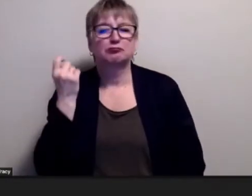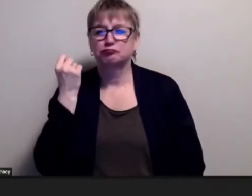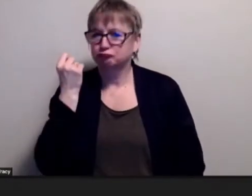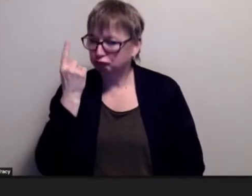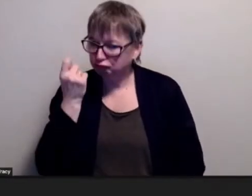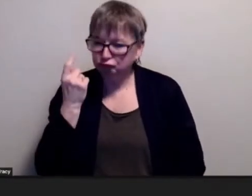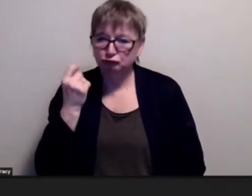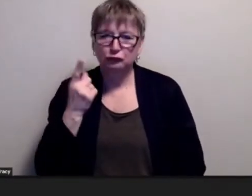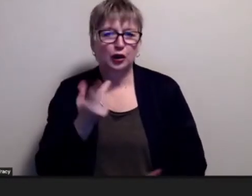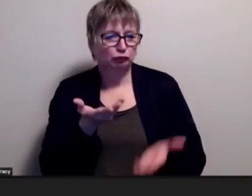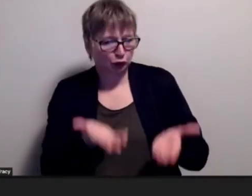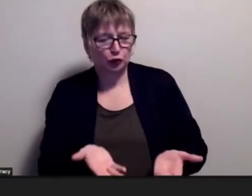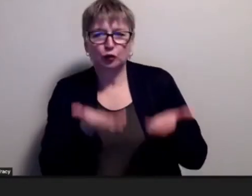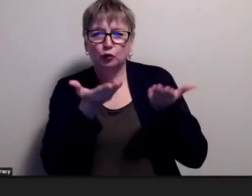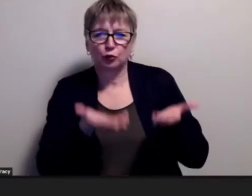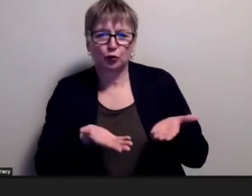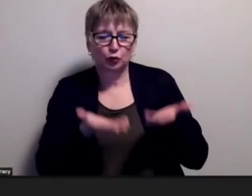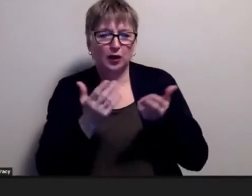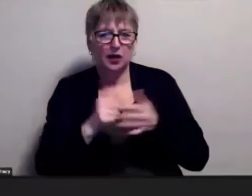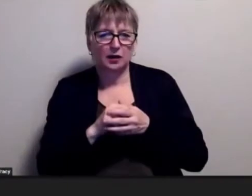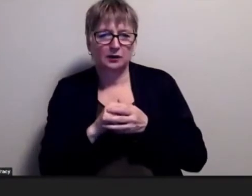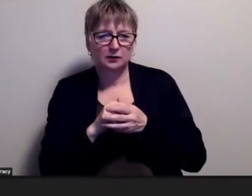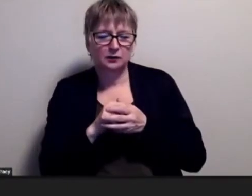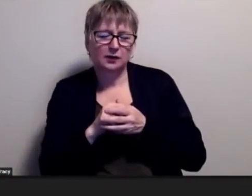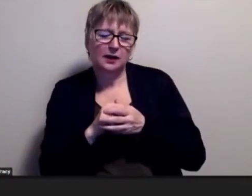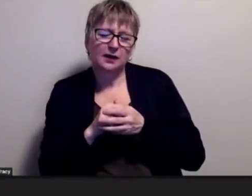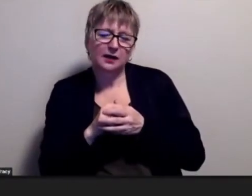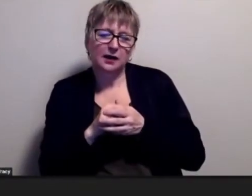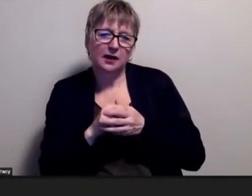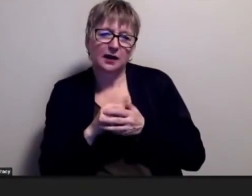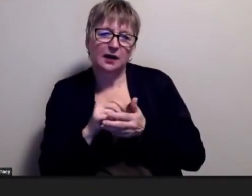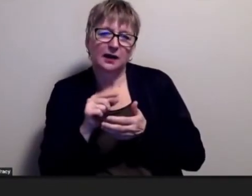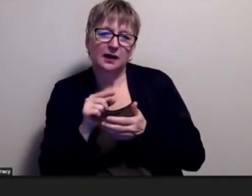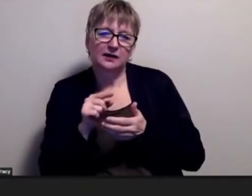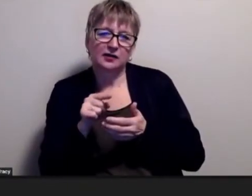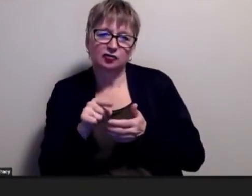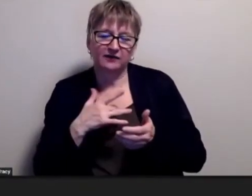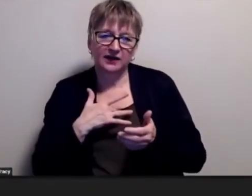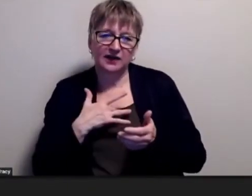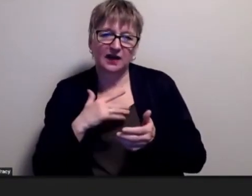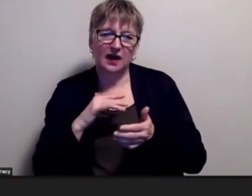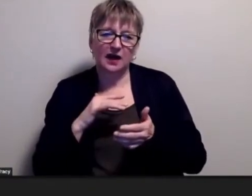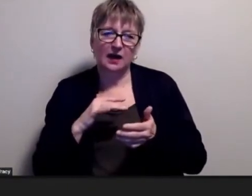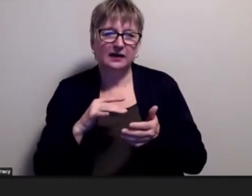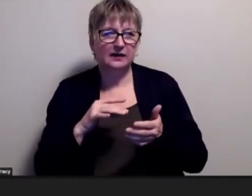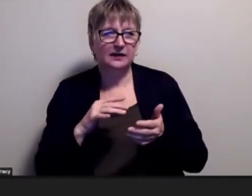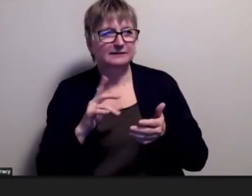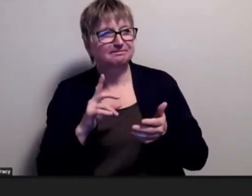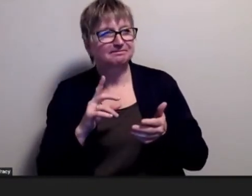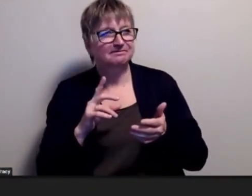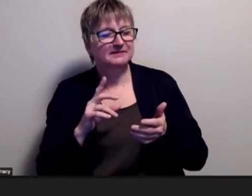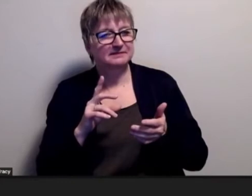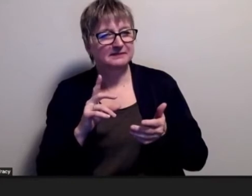i understood you as a person did you ever really develop a sense of what it meant to be a person